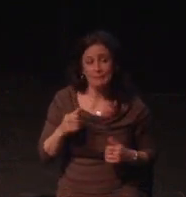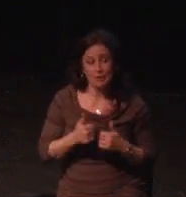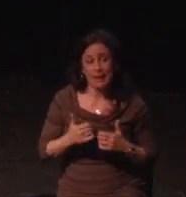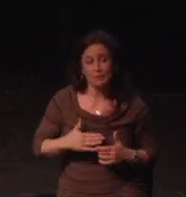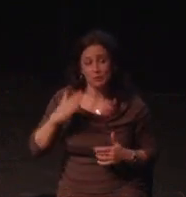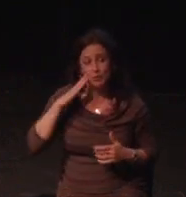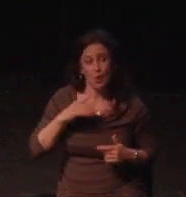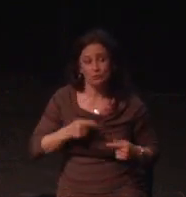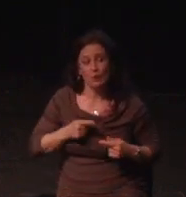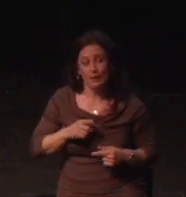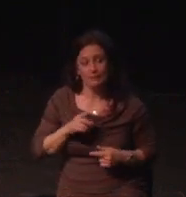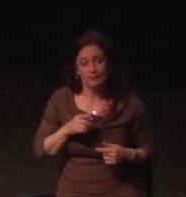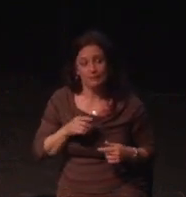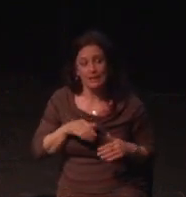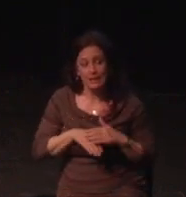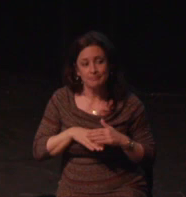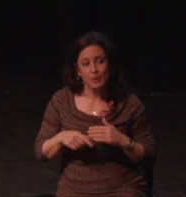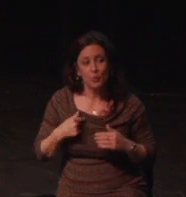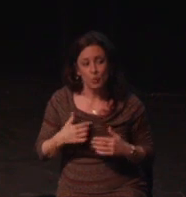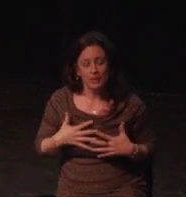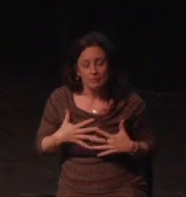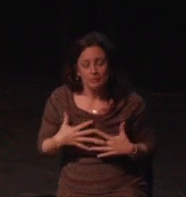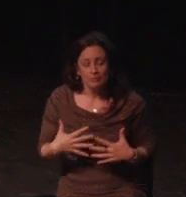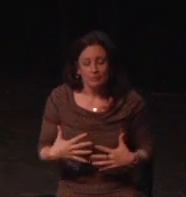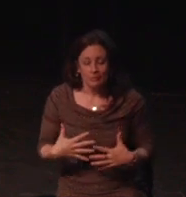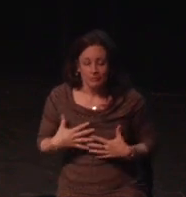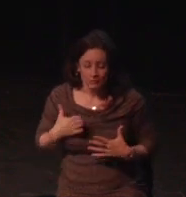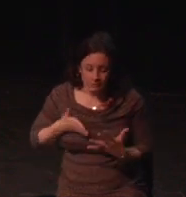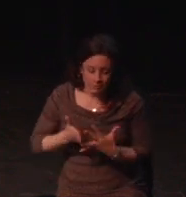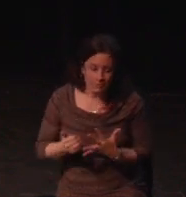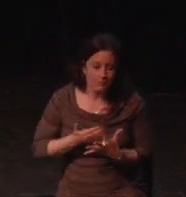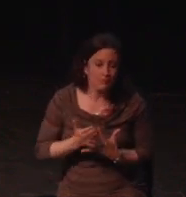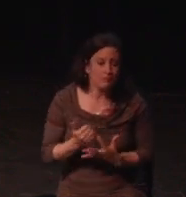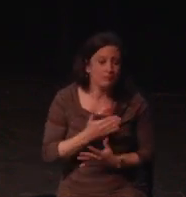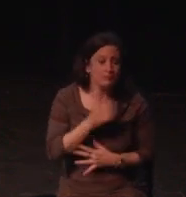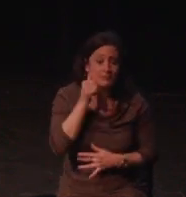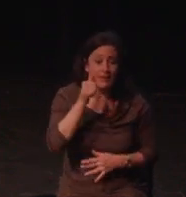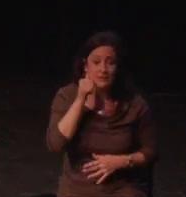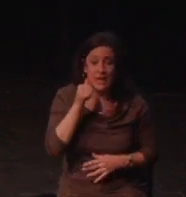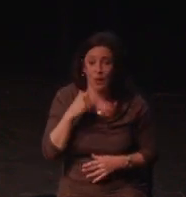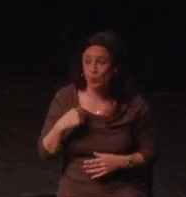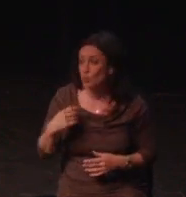The team encouraged me to continue to be brave, and to really show the world what inclusion is about.